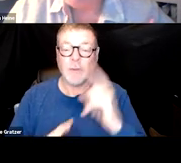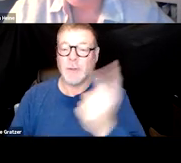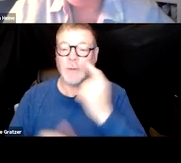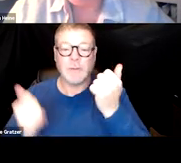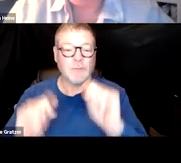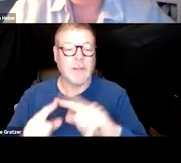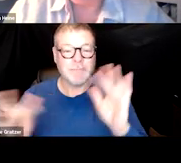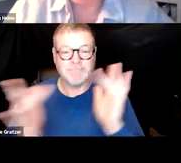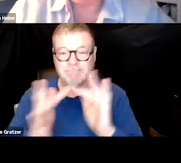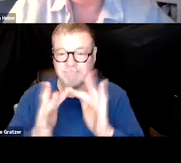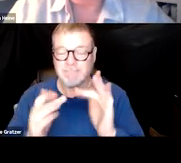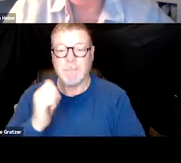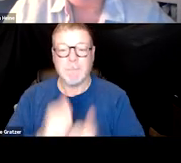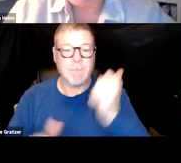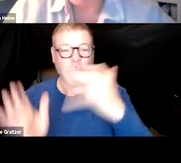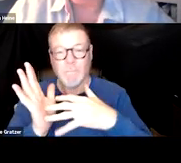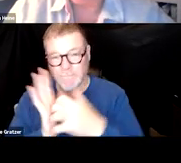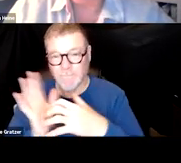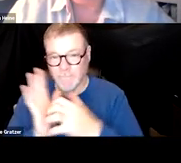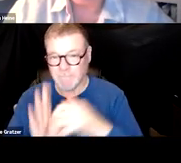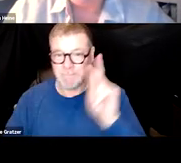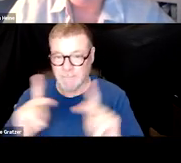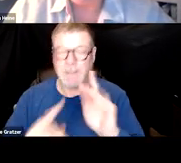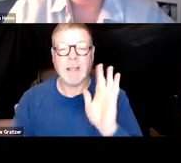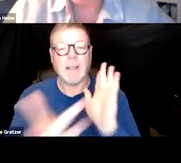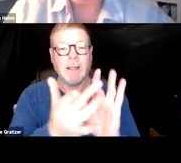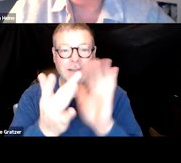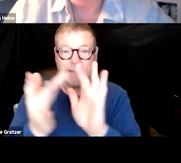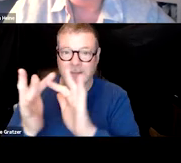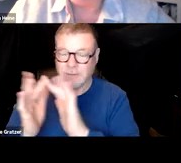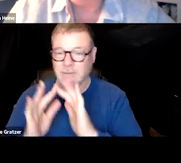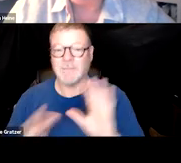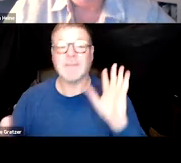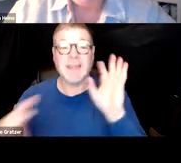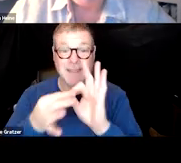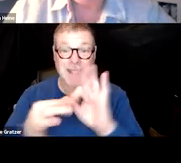the most vulnerable population. So doing outreach, maybe connecting to centers like this